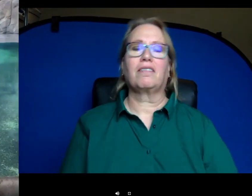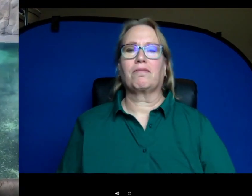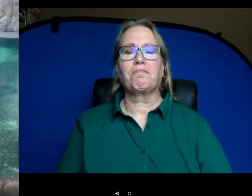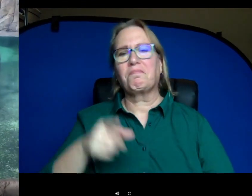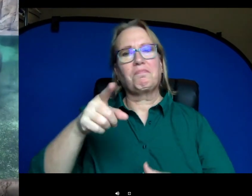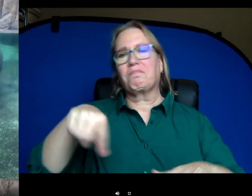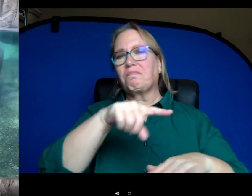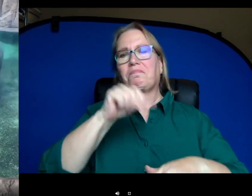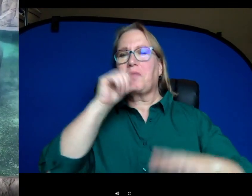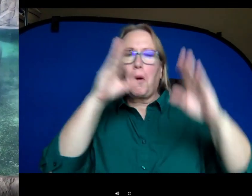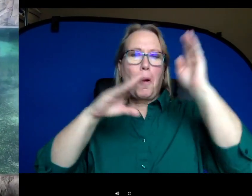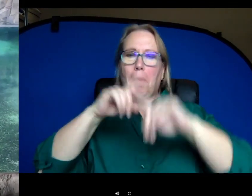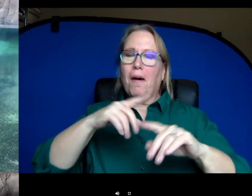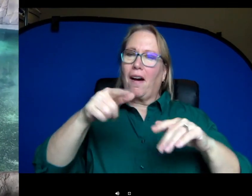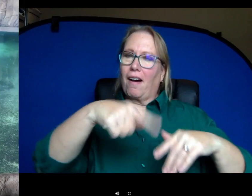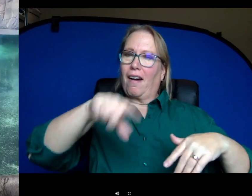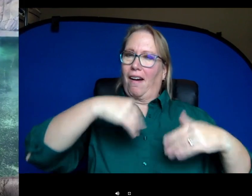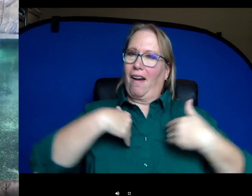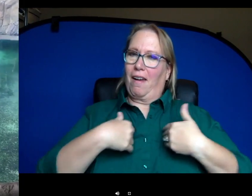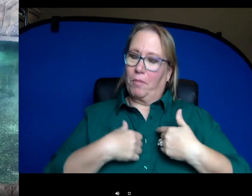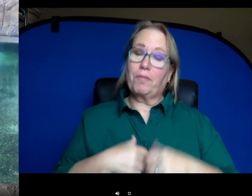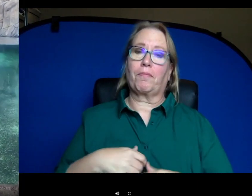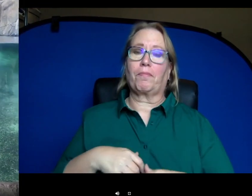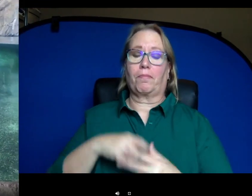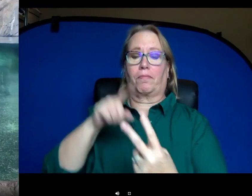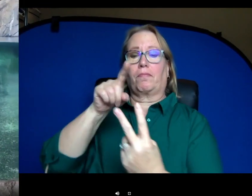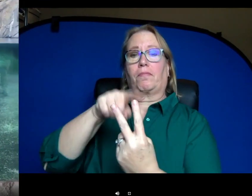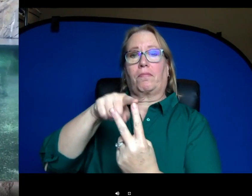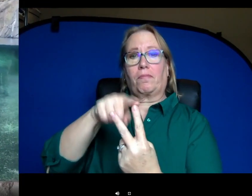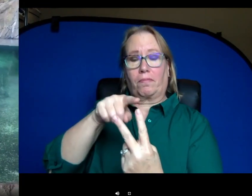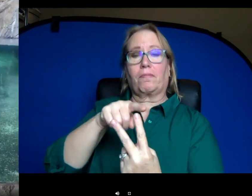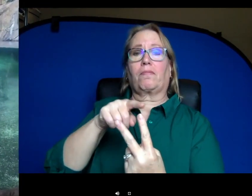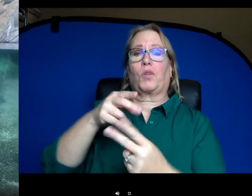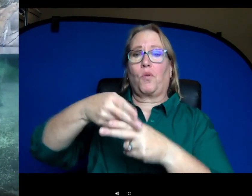don't worry about them. Bibi here is weighing in at 3,500 pounds and